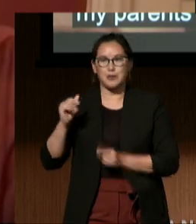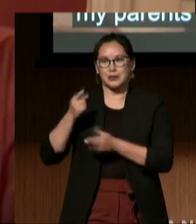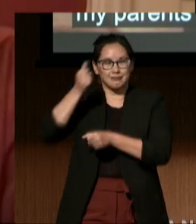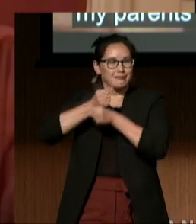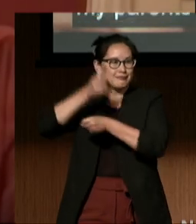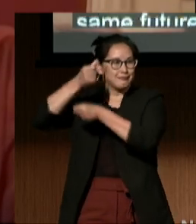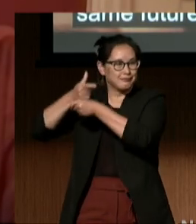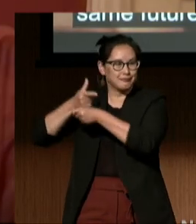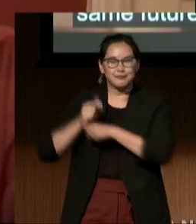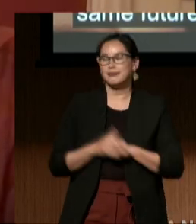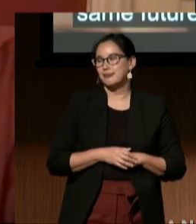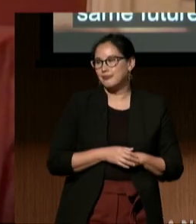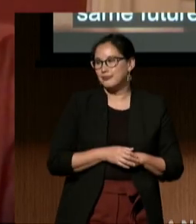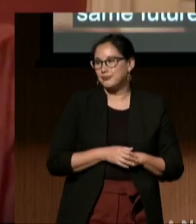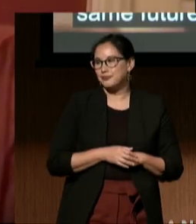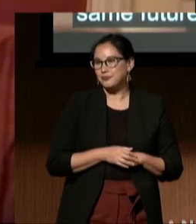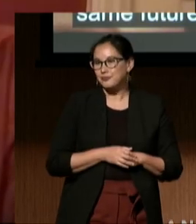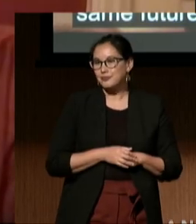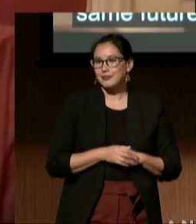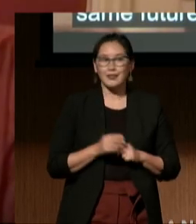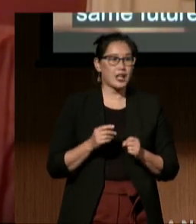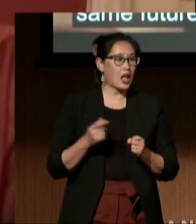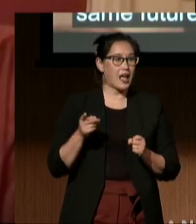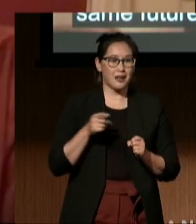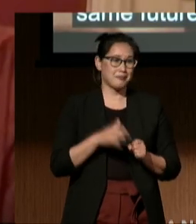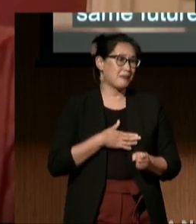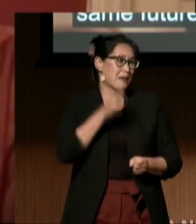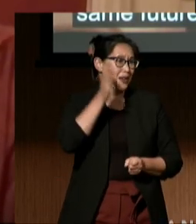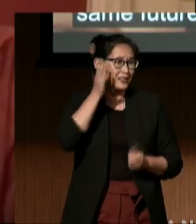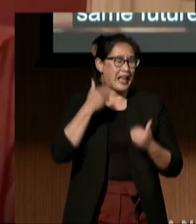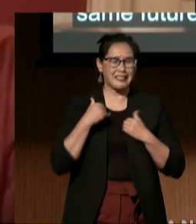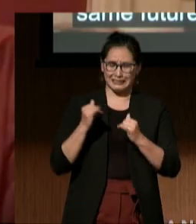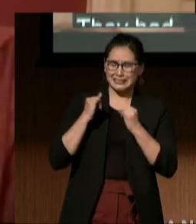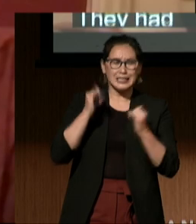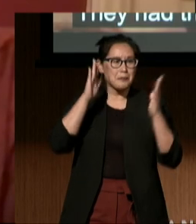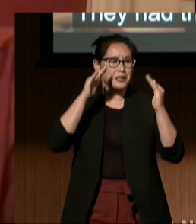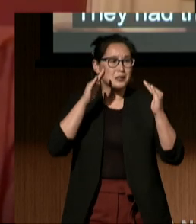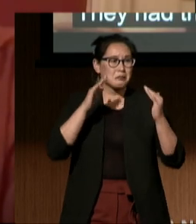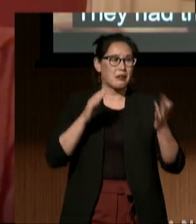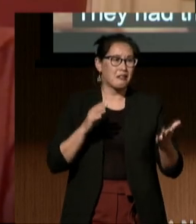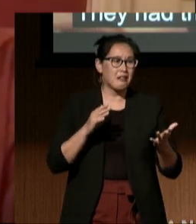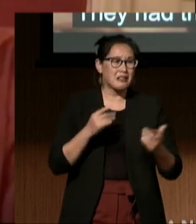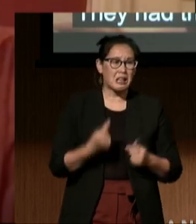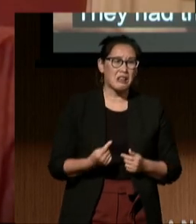and they had the same expectations for me, and much to my chagrin,